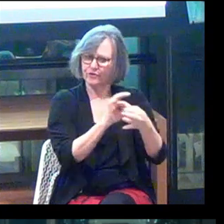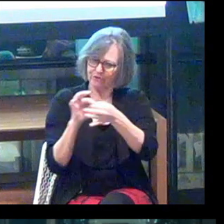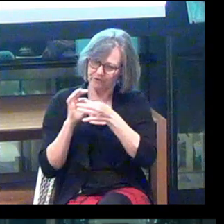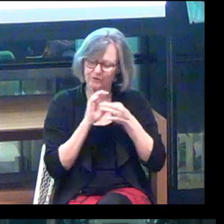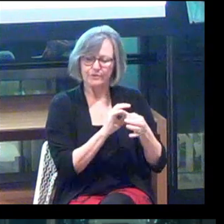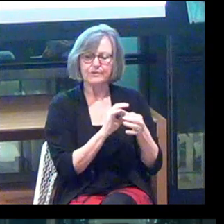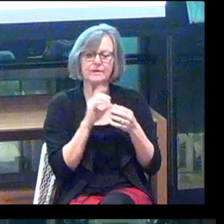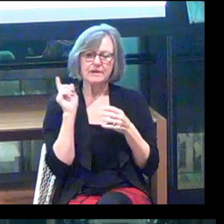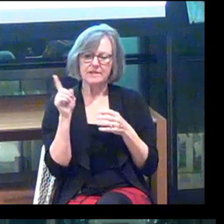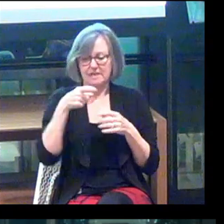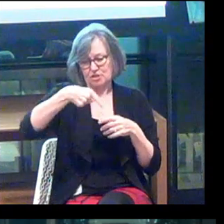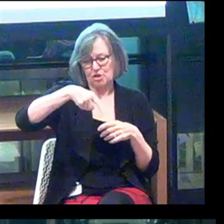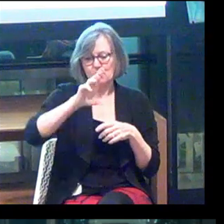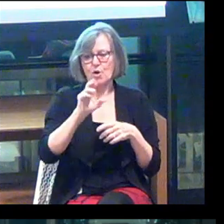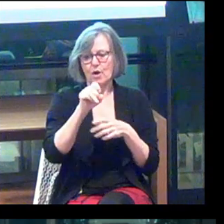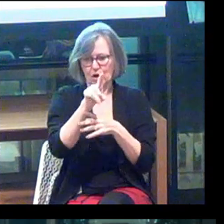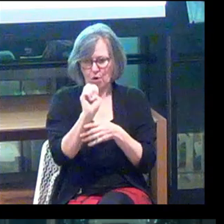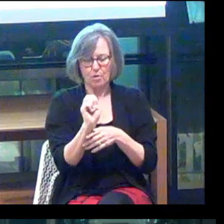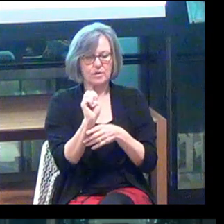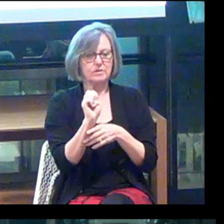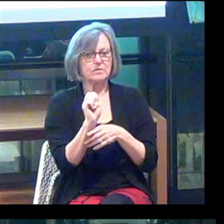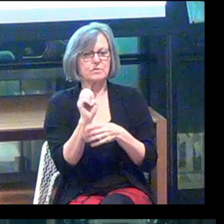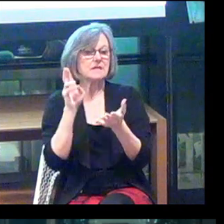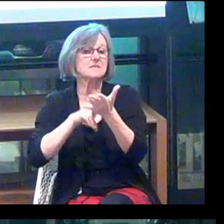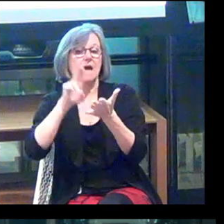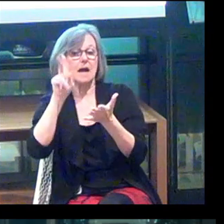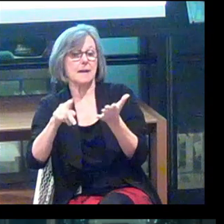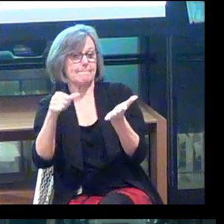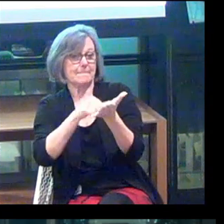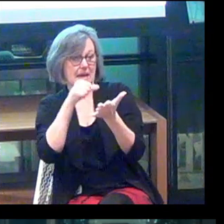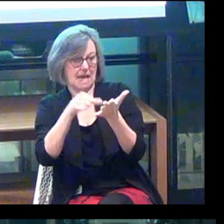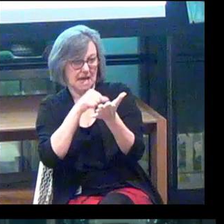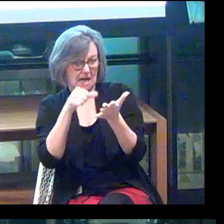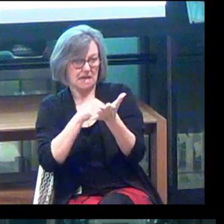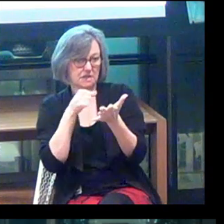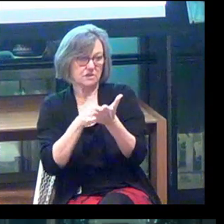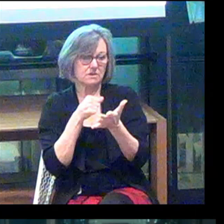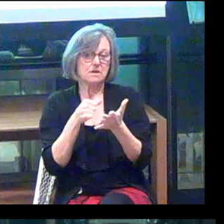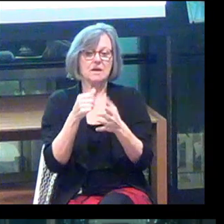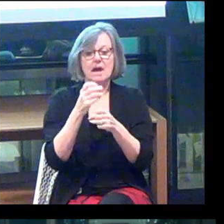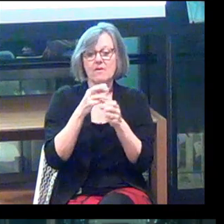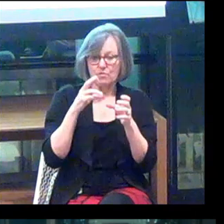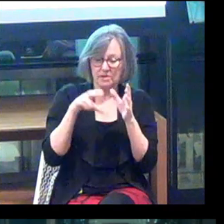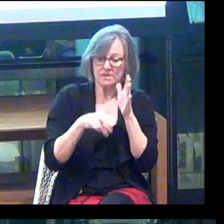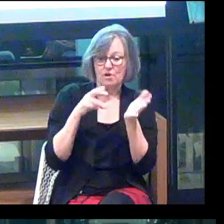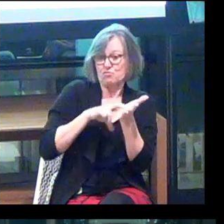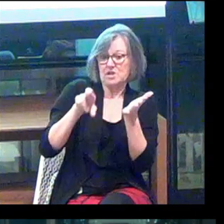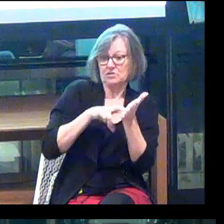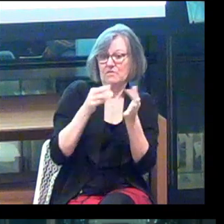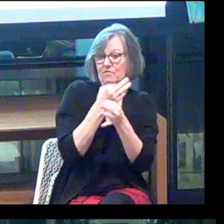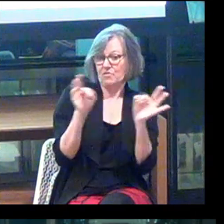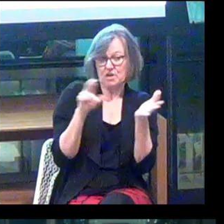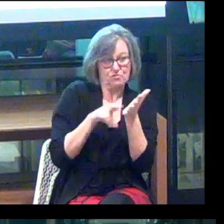This QR code will take you to a sign-up page, where you will get our research for free.